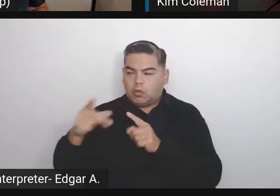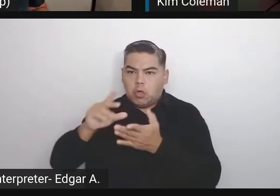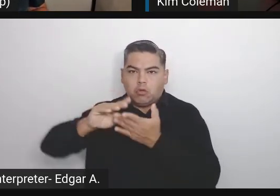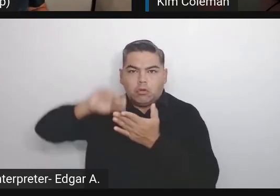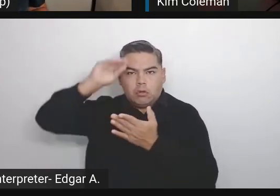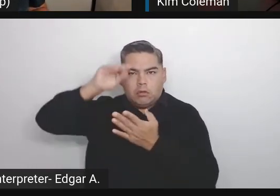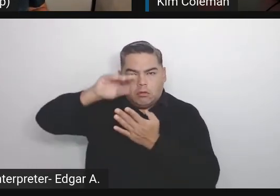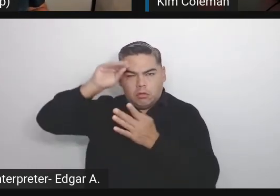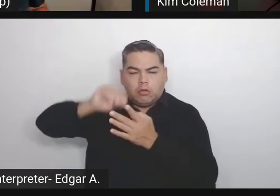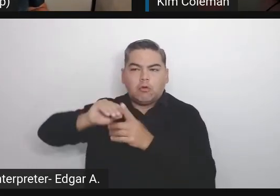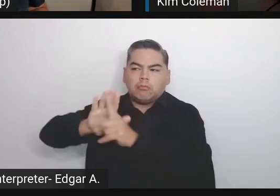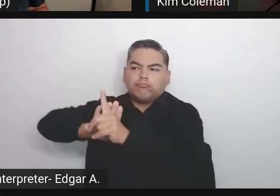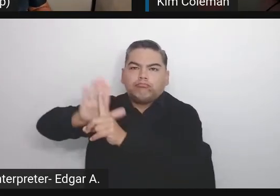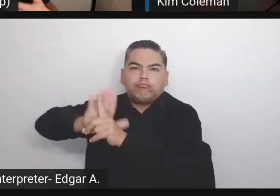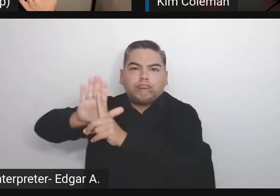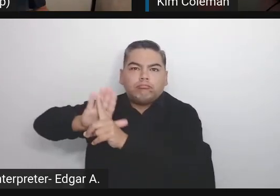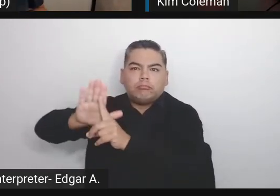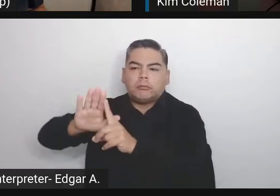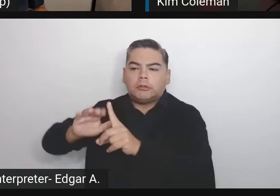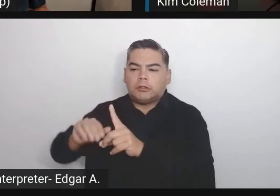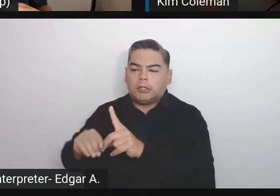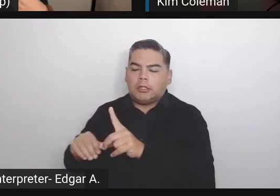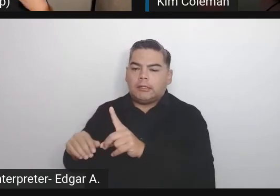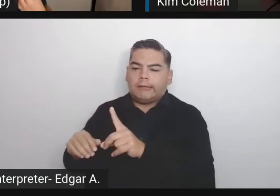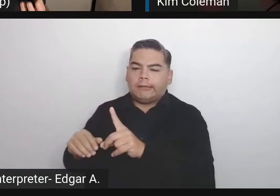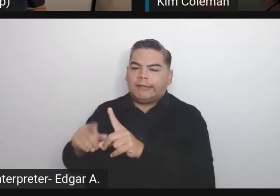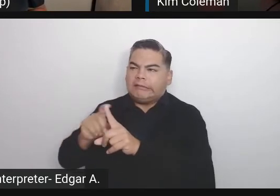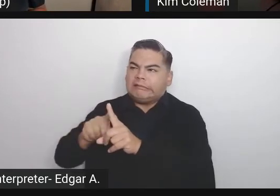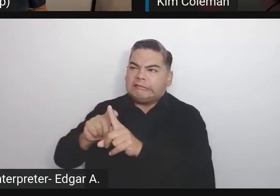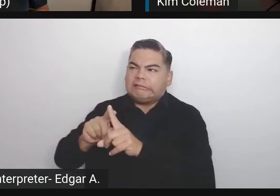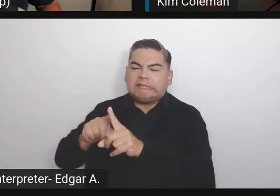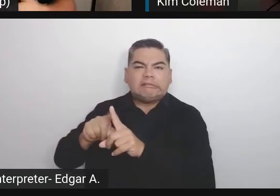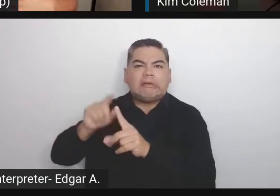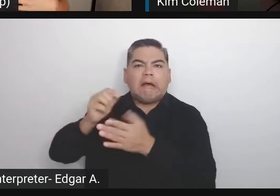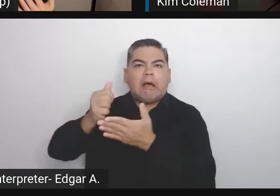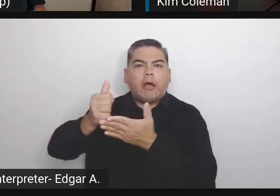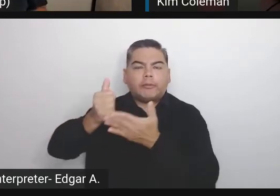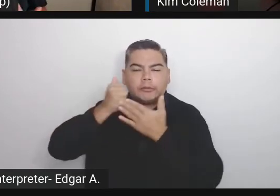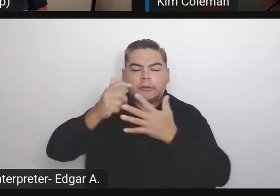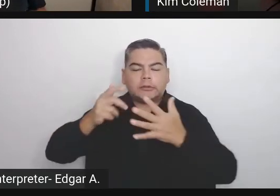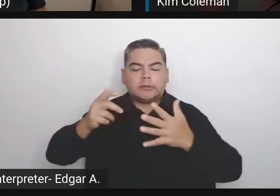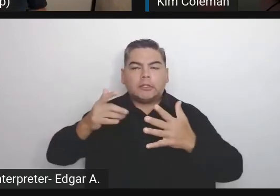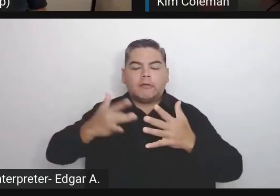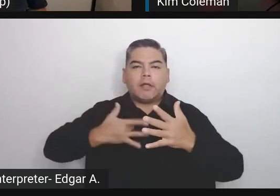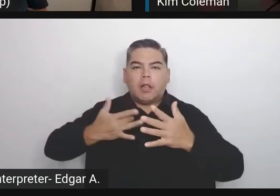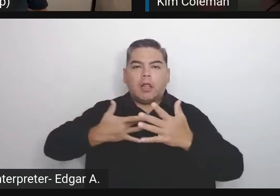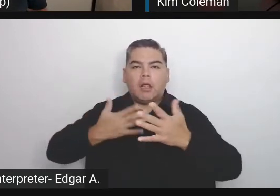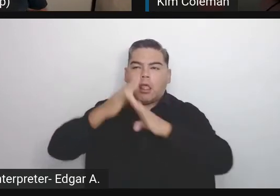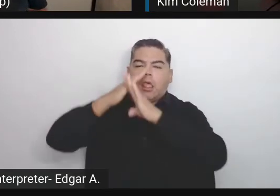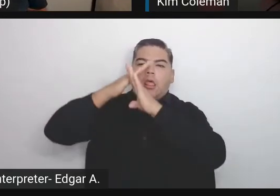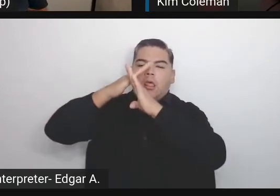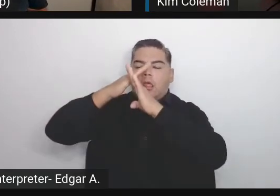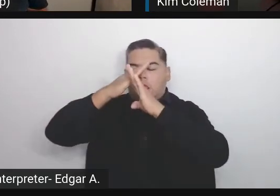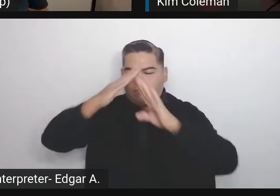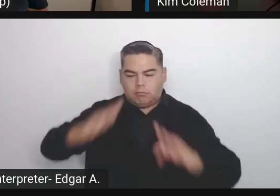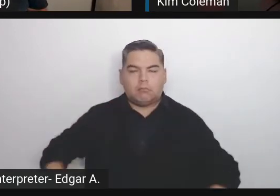and he helps you finding this bug that you had, and it was like amazing.